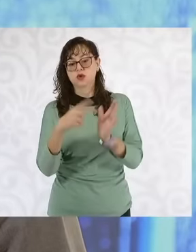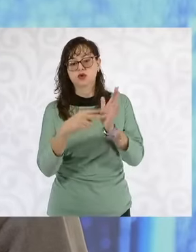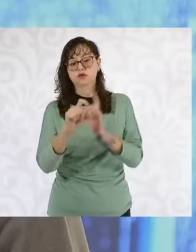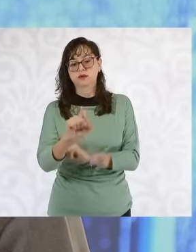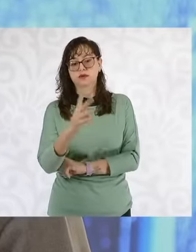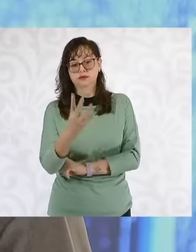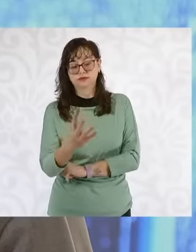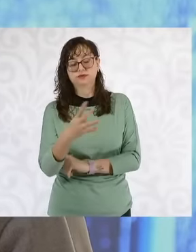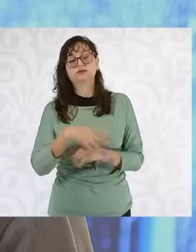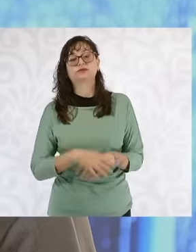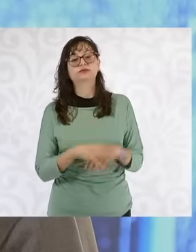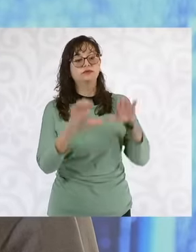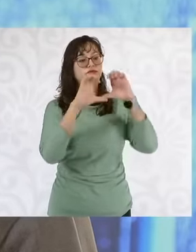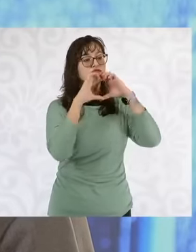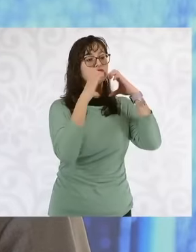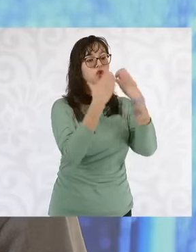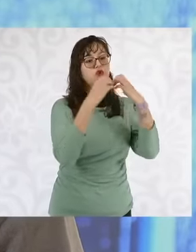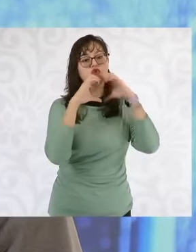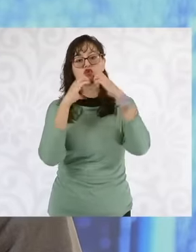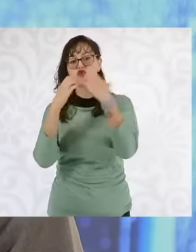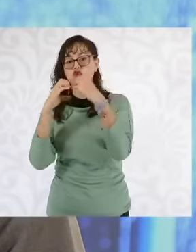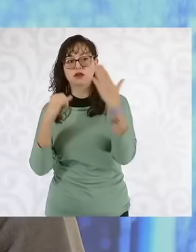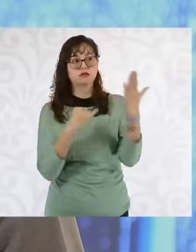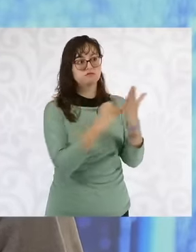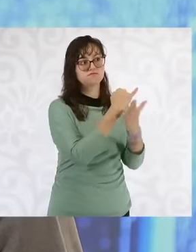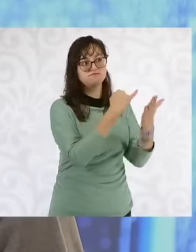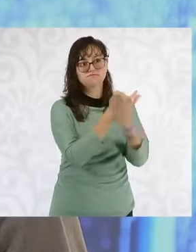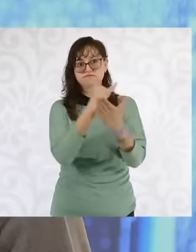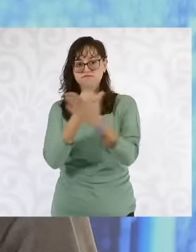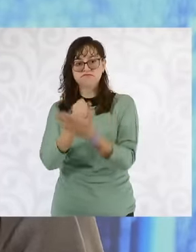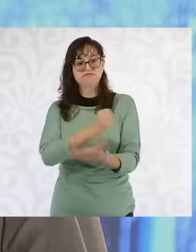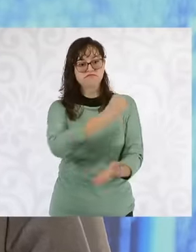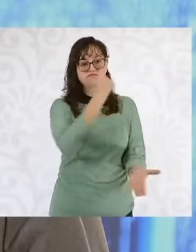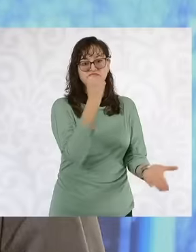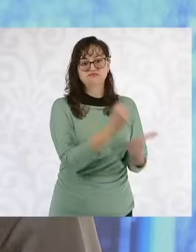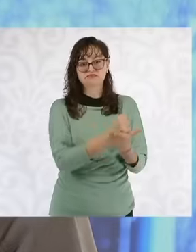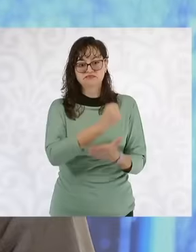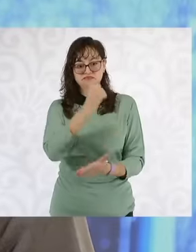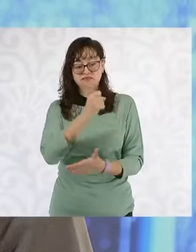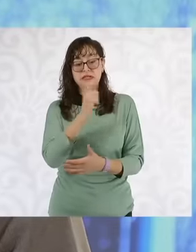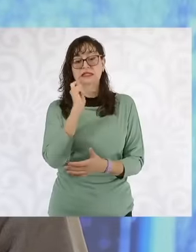of the congresses in the federal entities approved the reform which incorporates into the